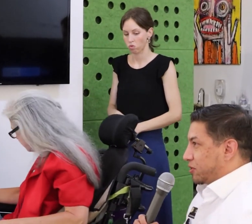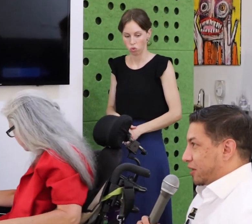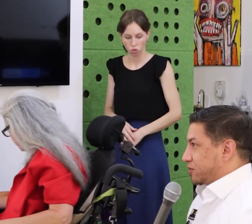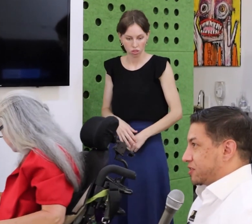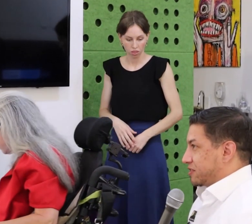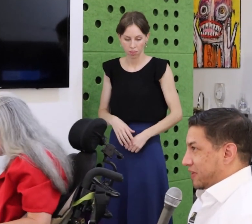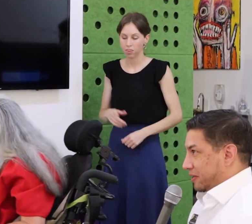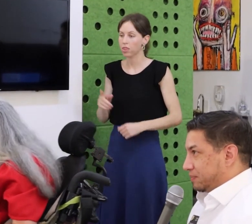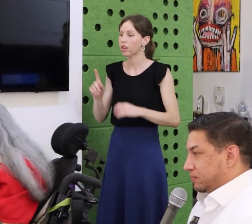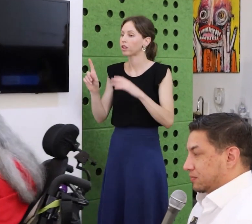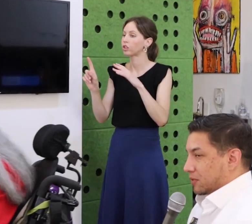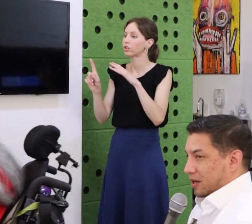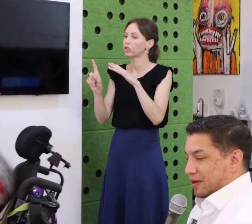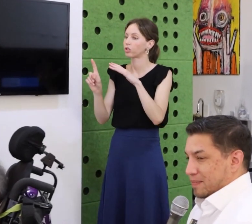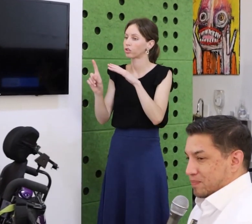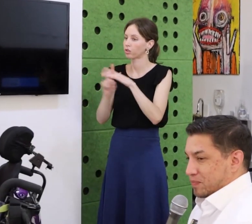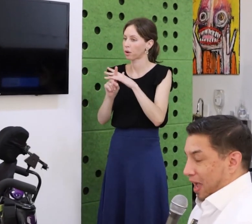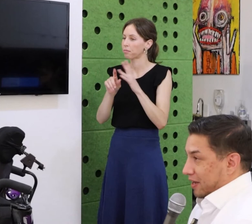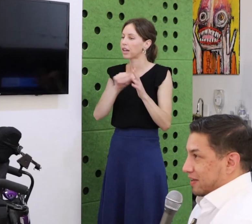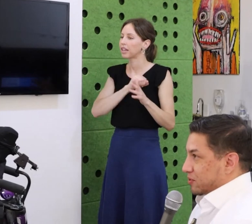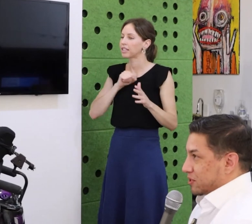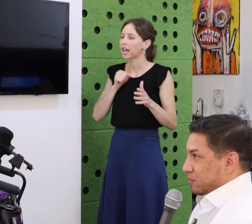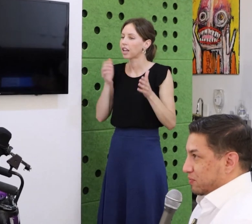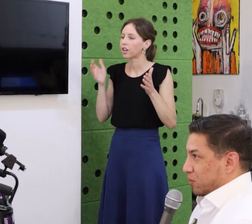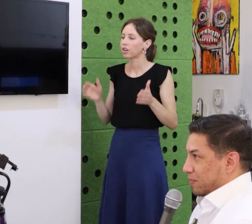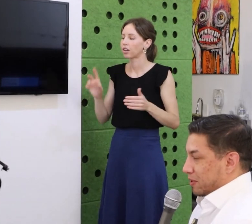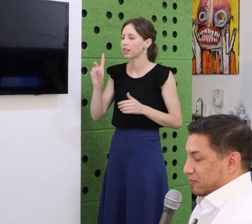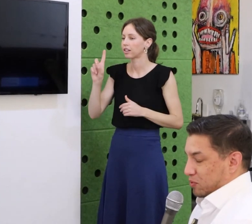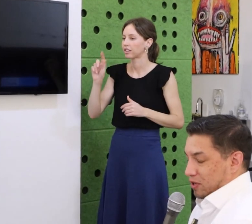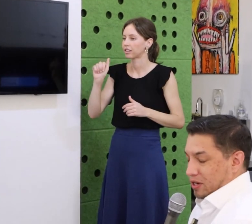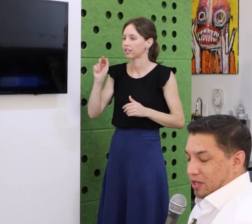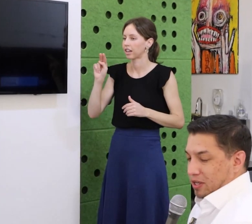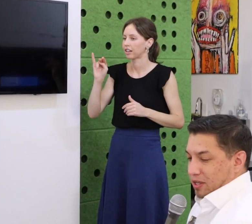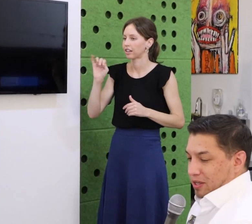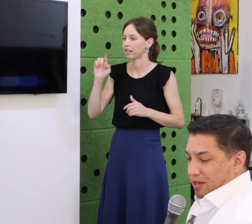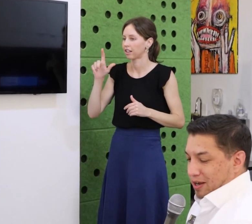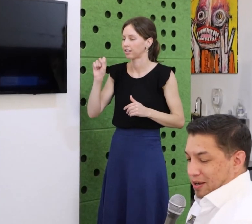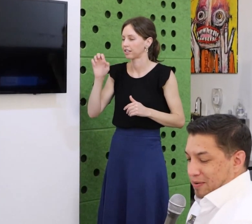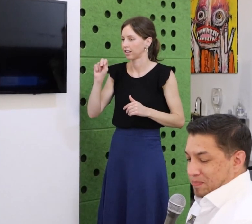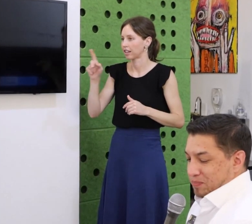on the planet to ensure that every single person in and out